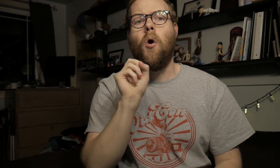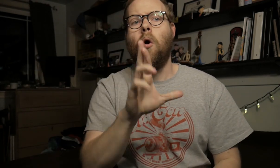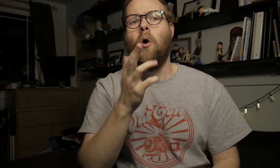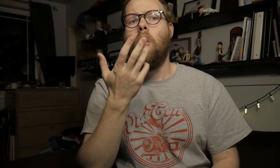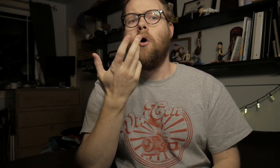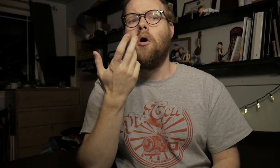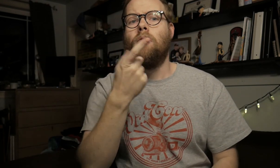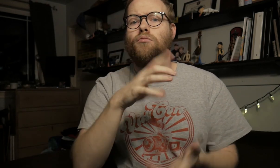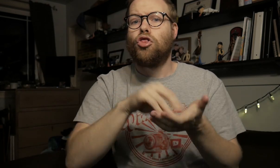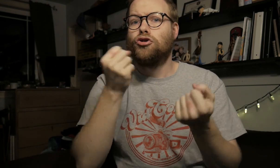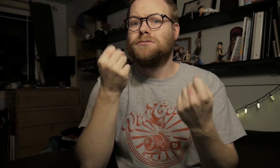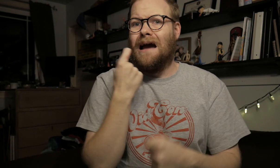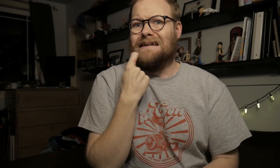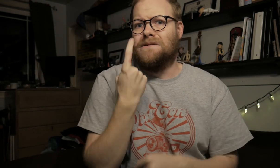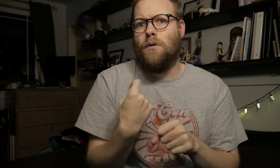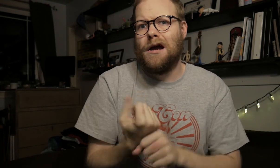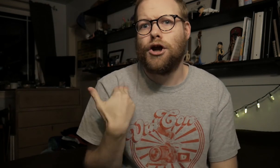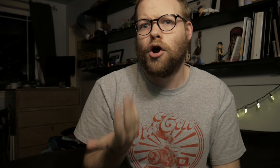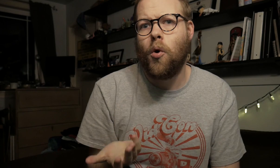or they learned sign just one year ago.